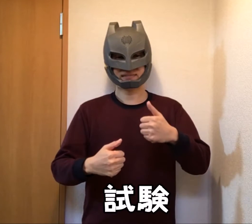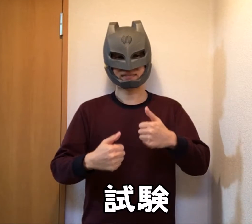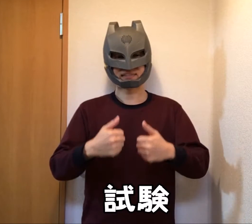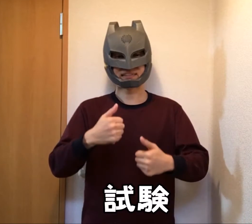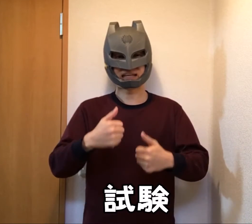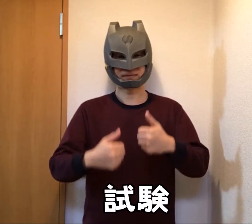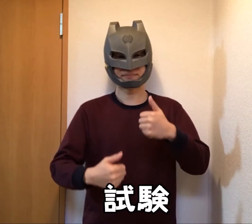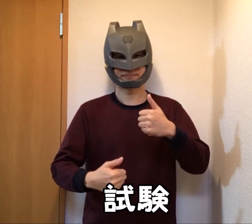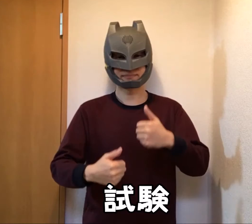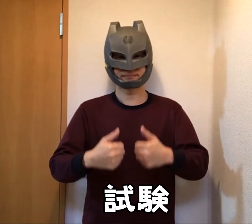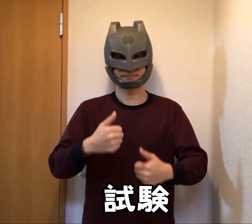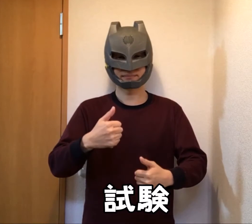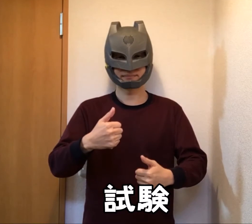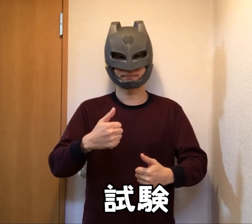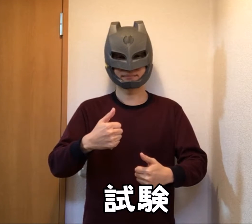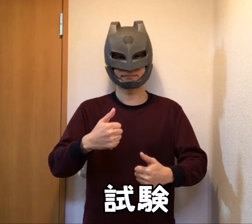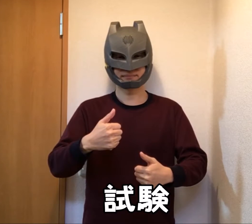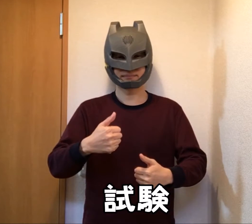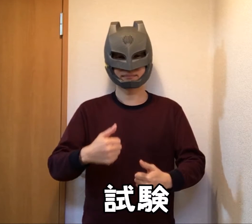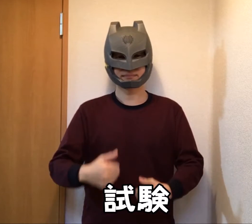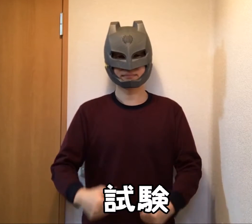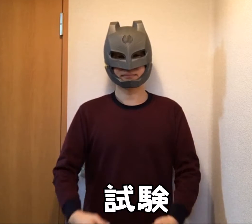Examination